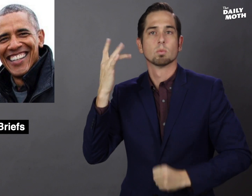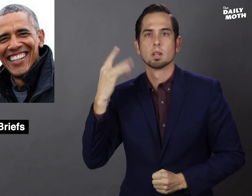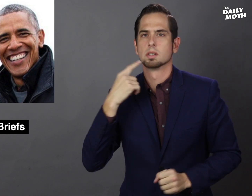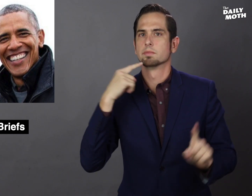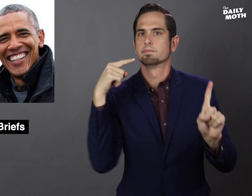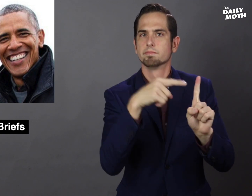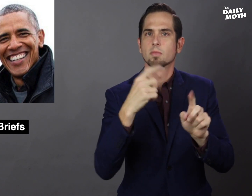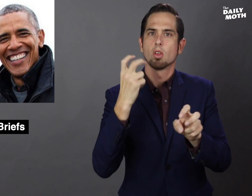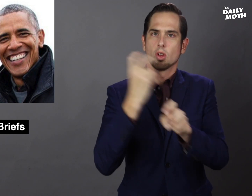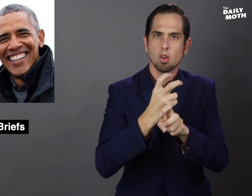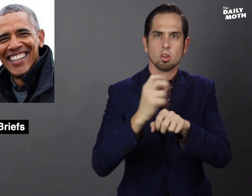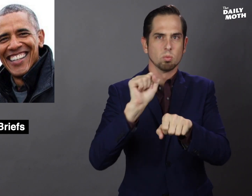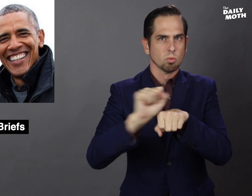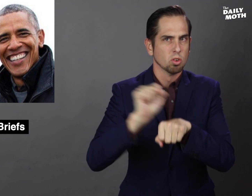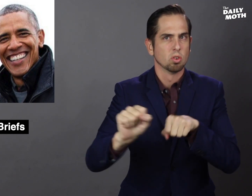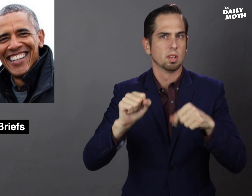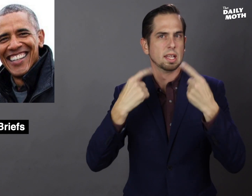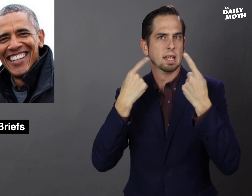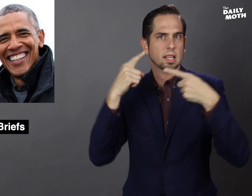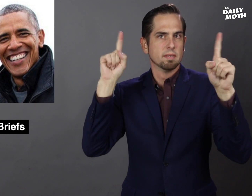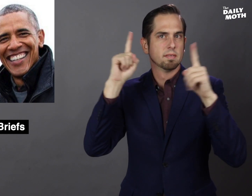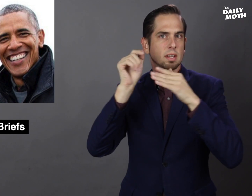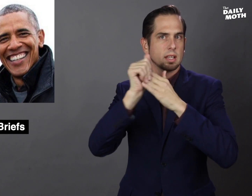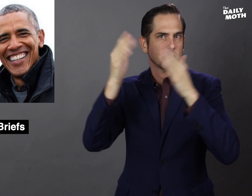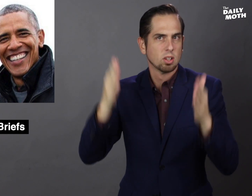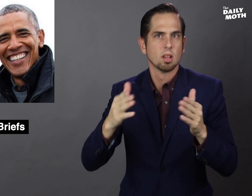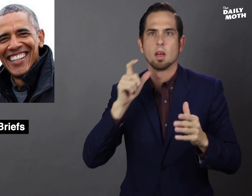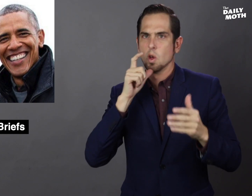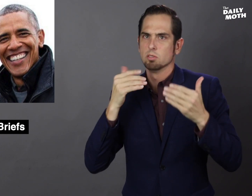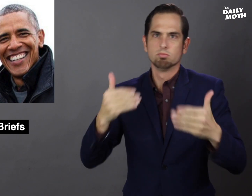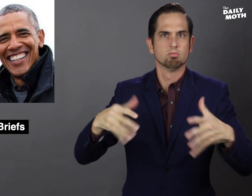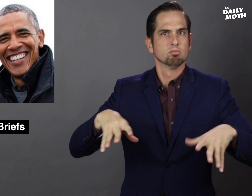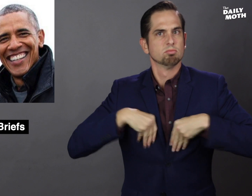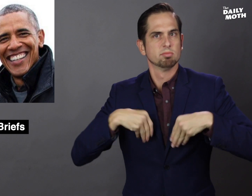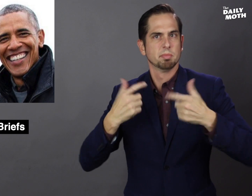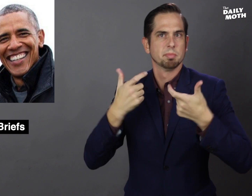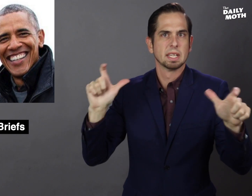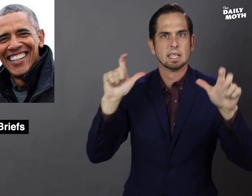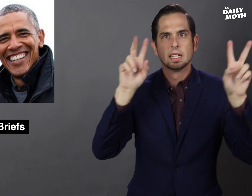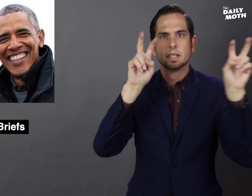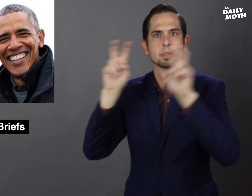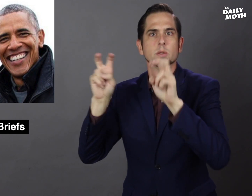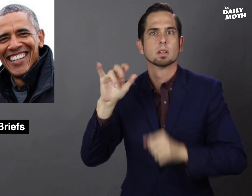because he is a hard-working, effective leader who takes on big issues